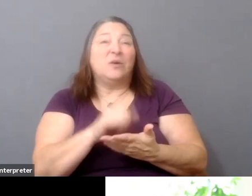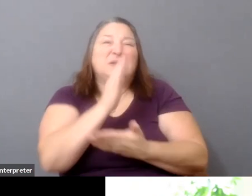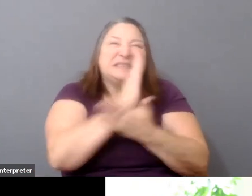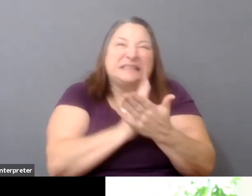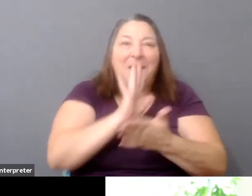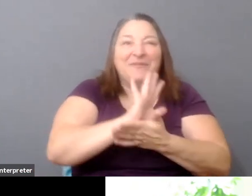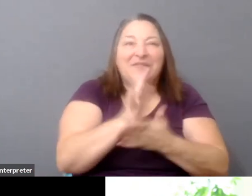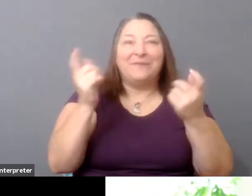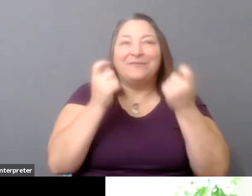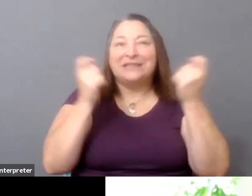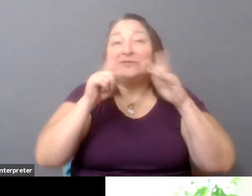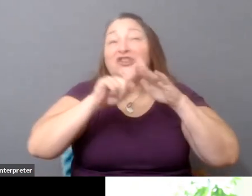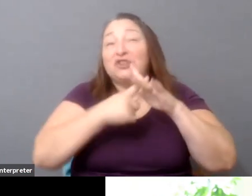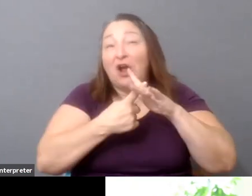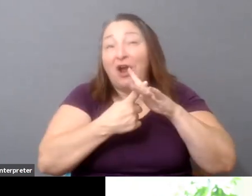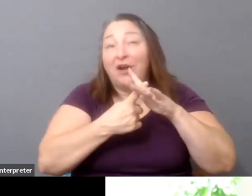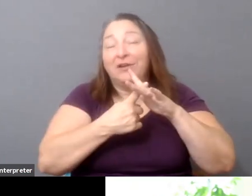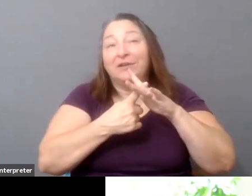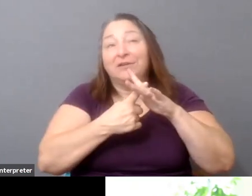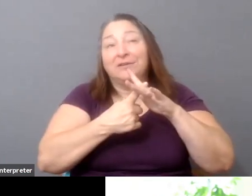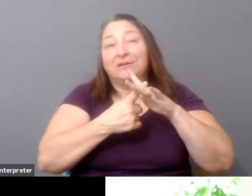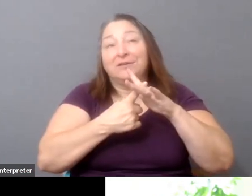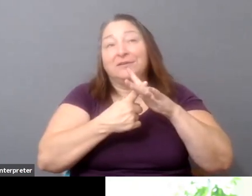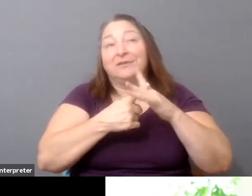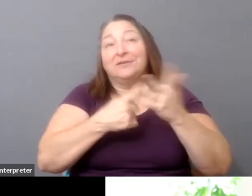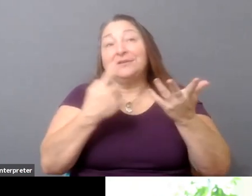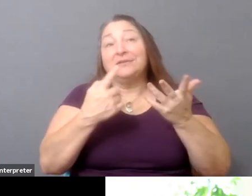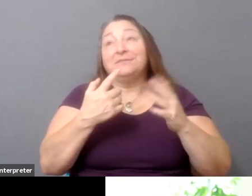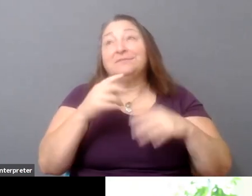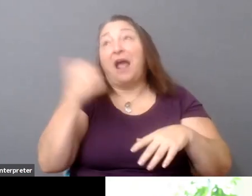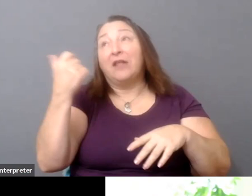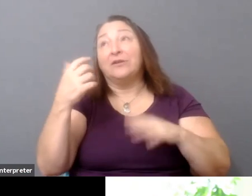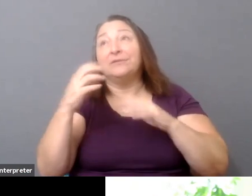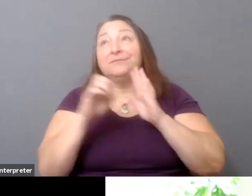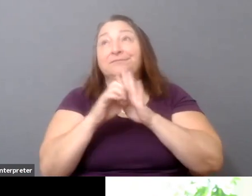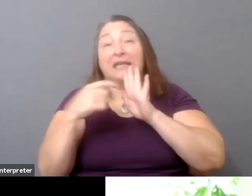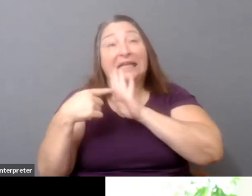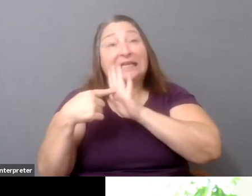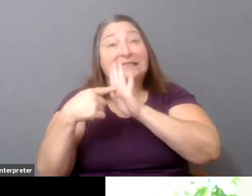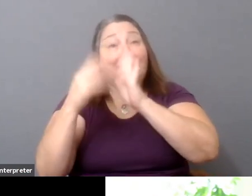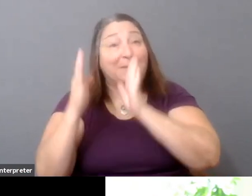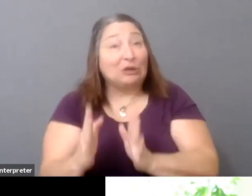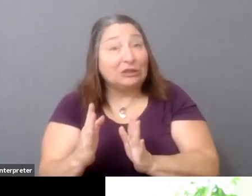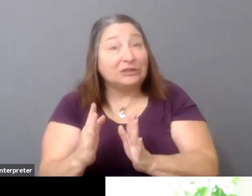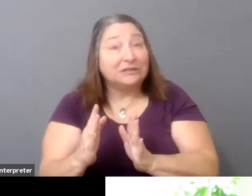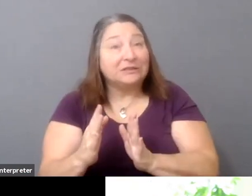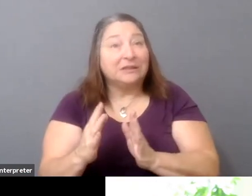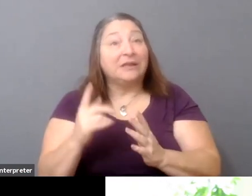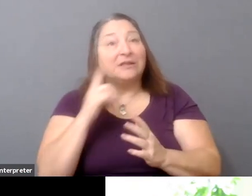You know, you look at exhibitors. You know, they are struggling too. I mean, many of them are threatening